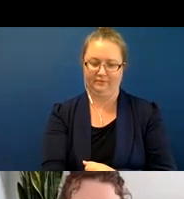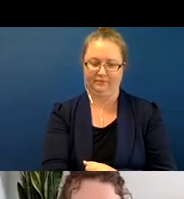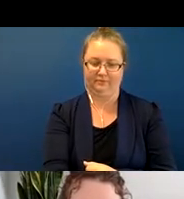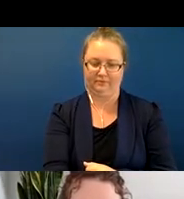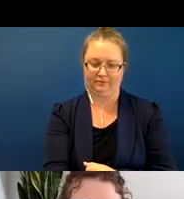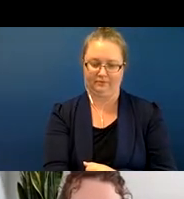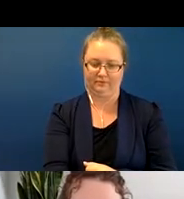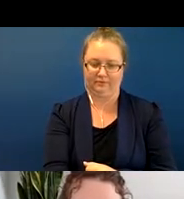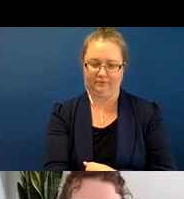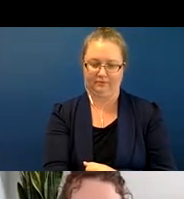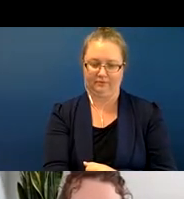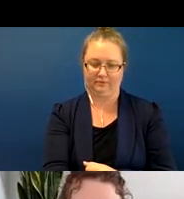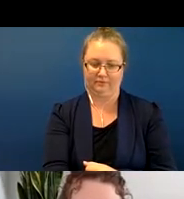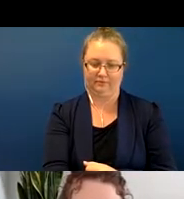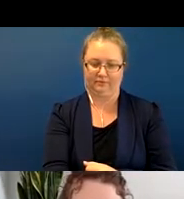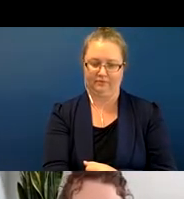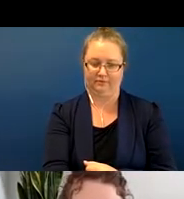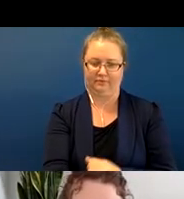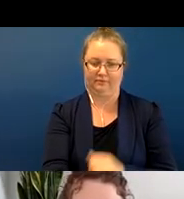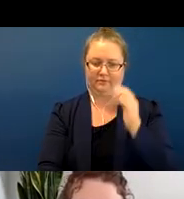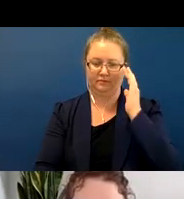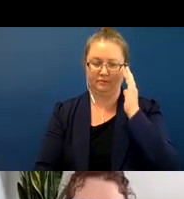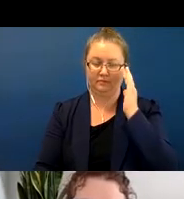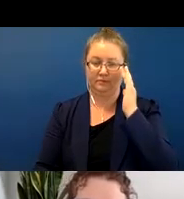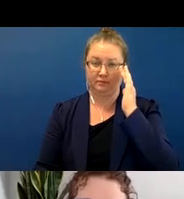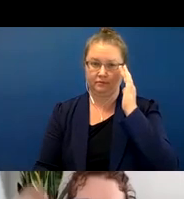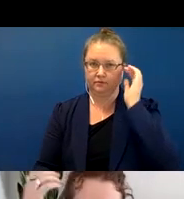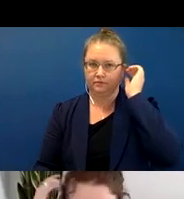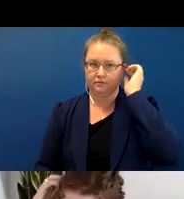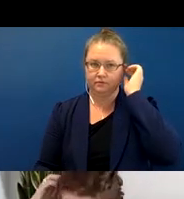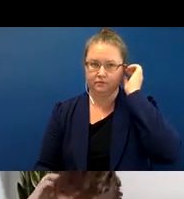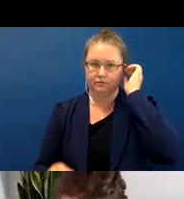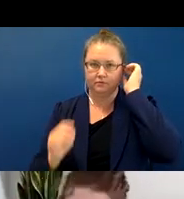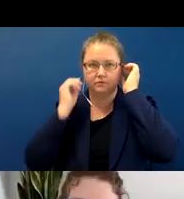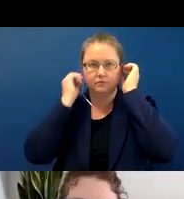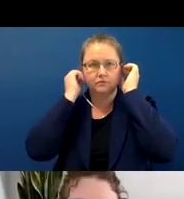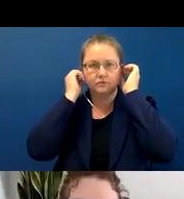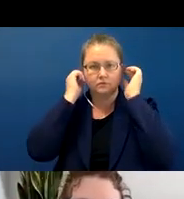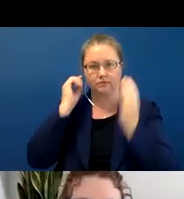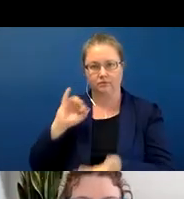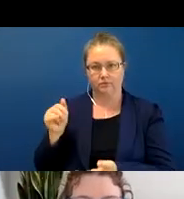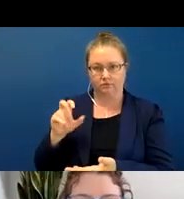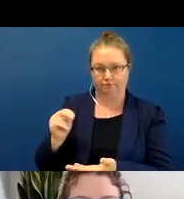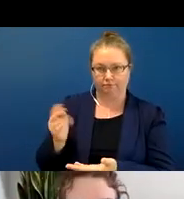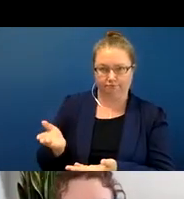So we're going to start out with this typological features. [Oh Jalon, you can do this]. JALON BEGAY: So